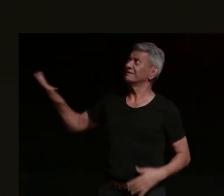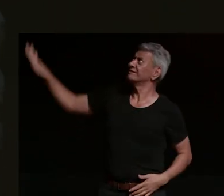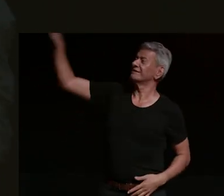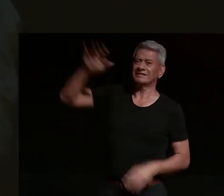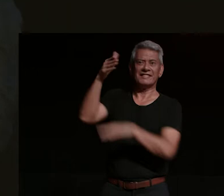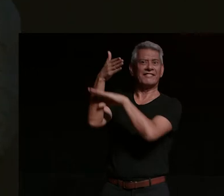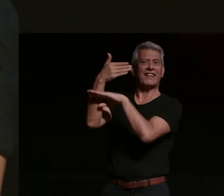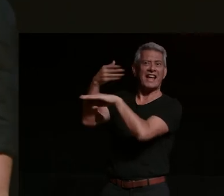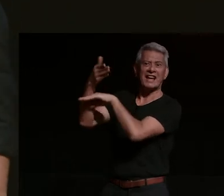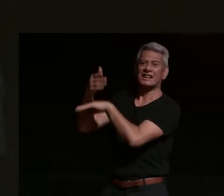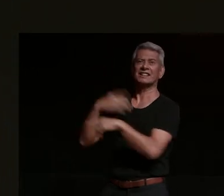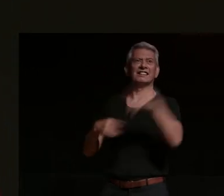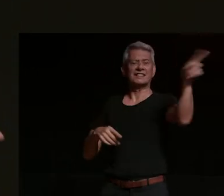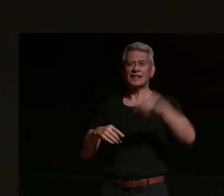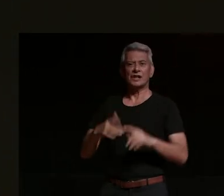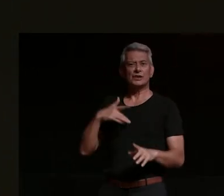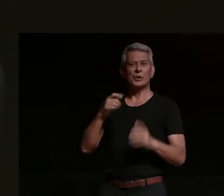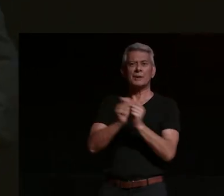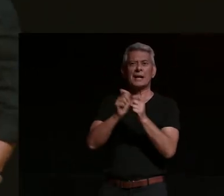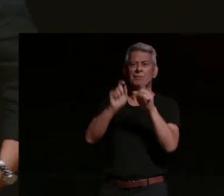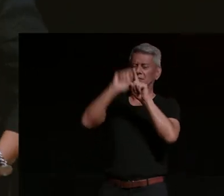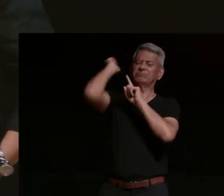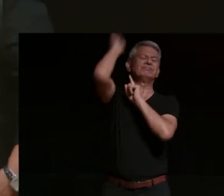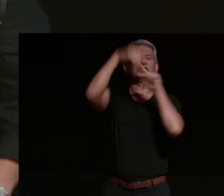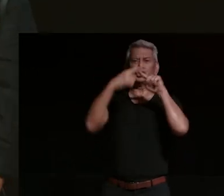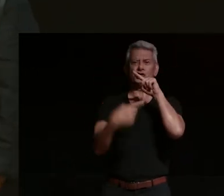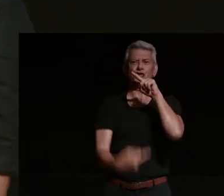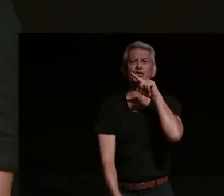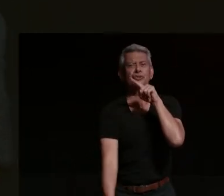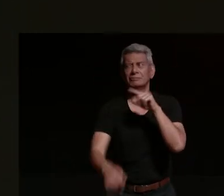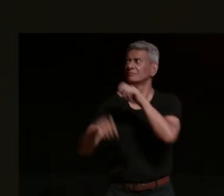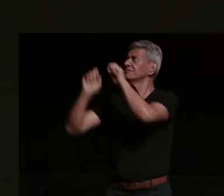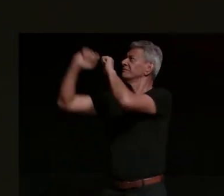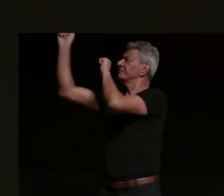you know toilet paper don't ask me why they throw toilet paper i've seen so many toilet paper bombs